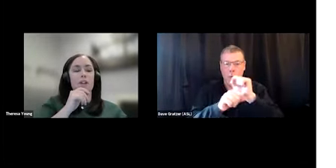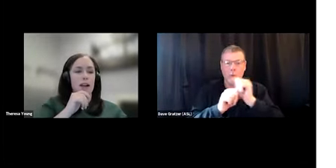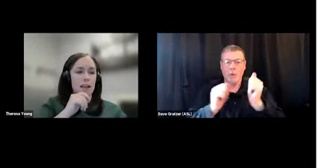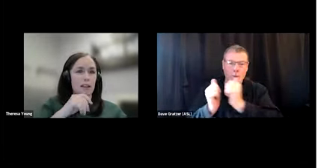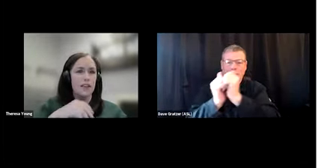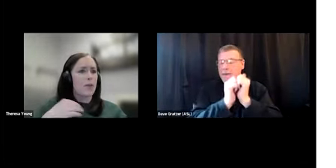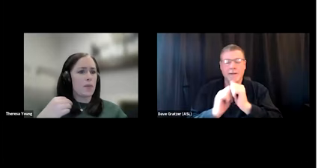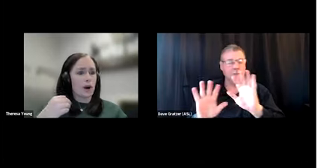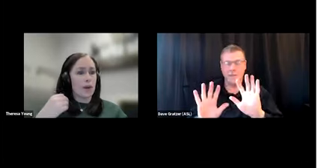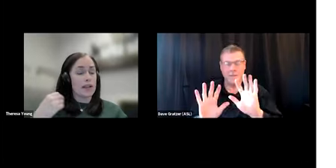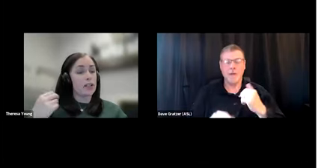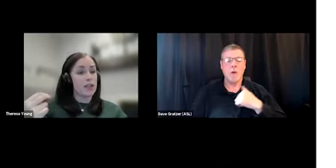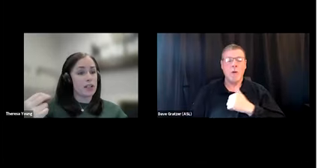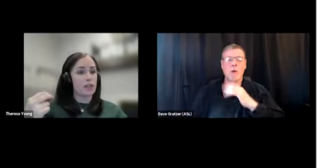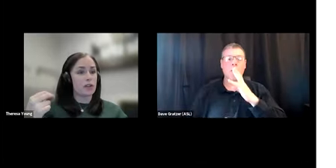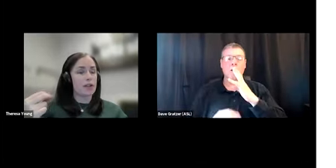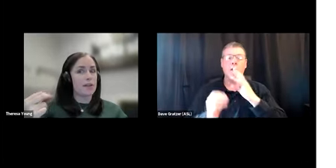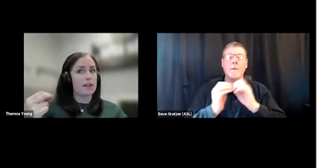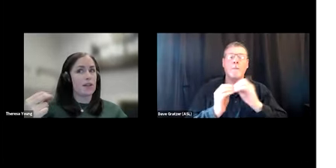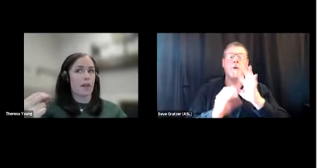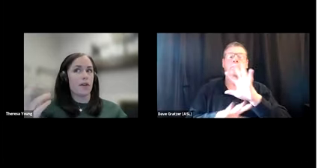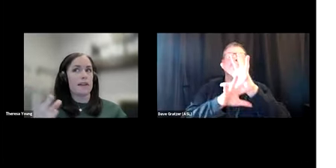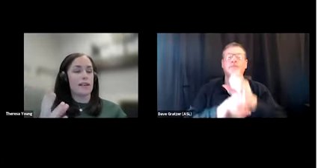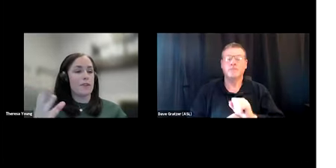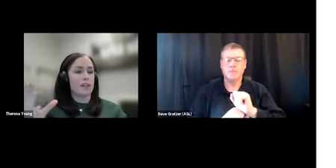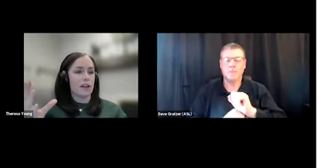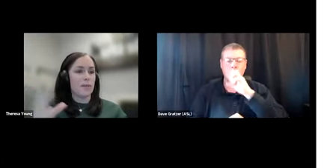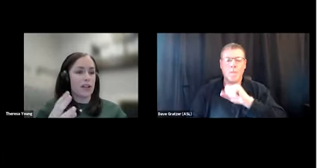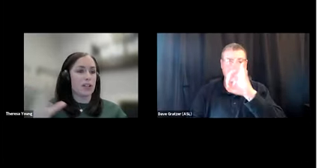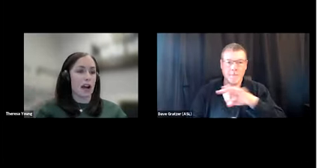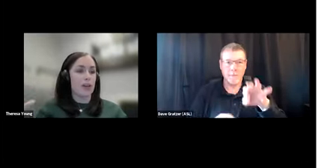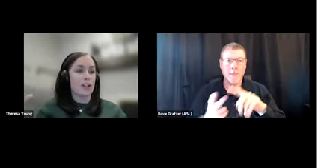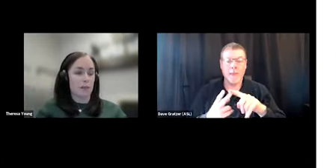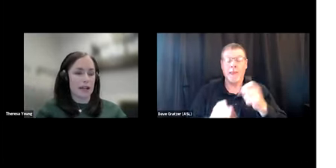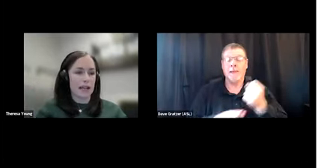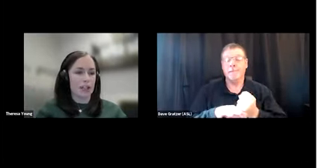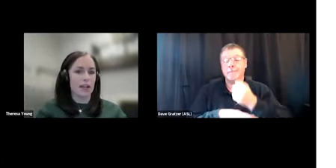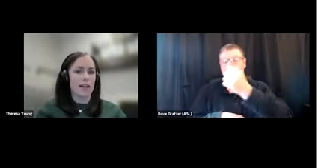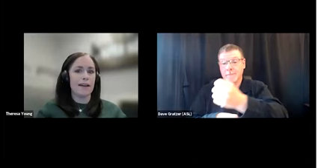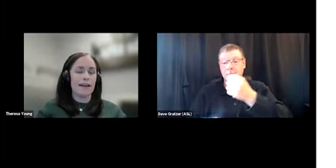we're talking a little bit more about, like, traditional treatment. So whether that's inpatient, outpatient, or medication,